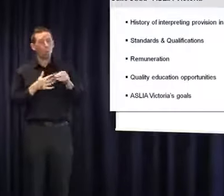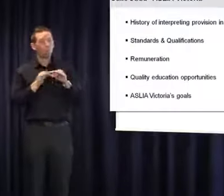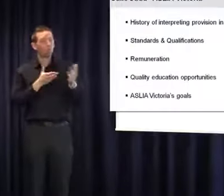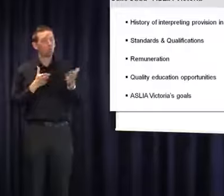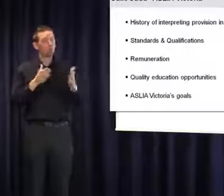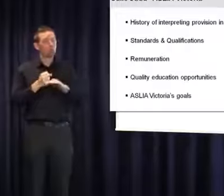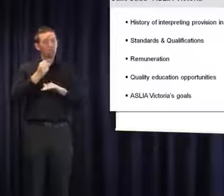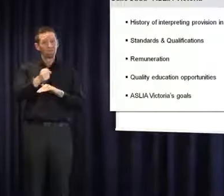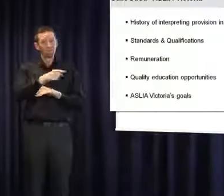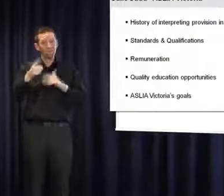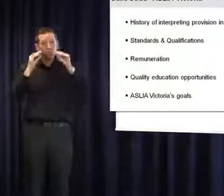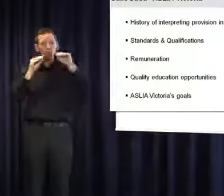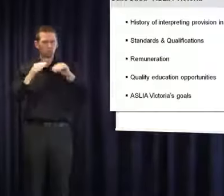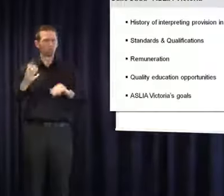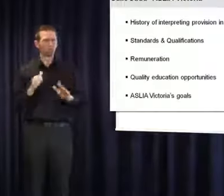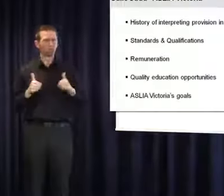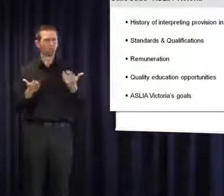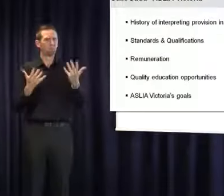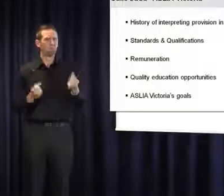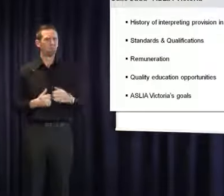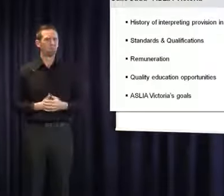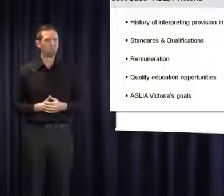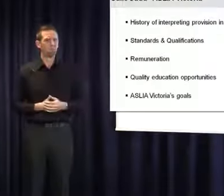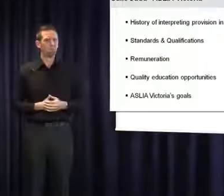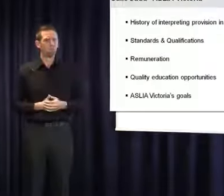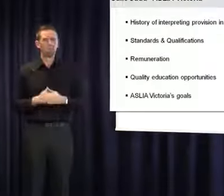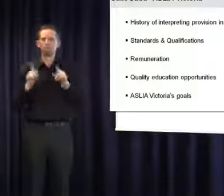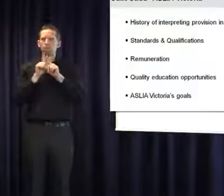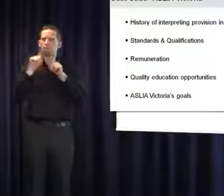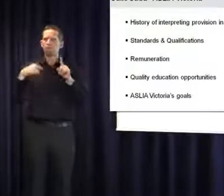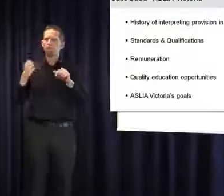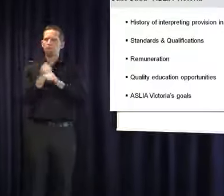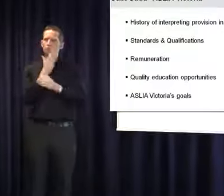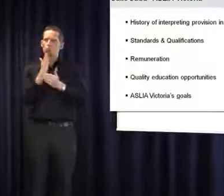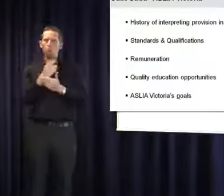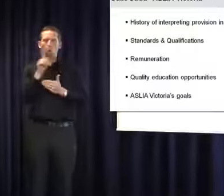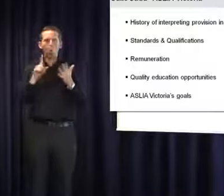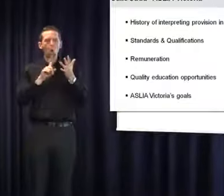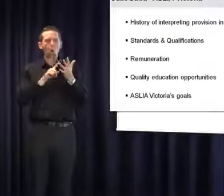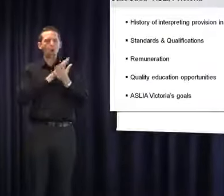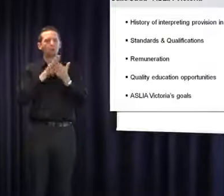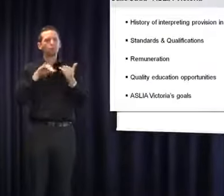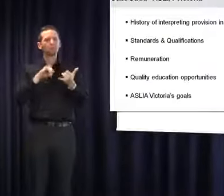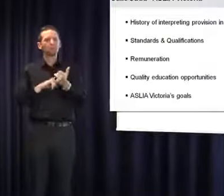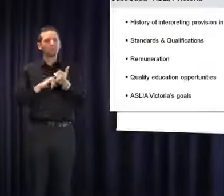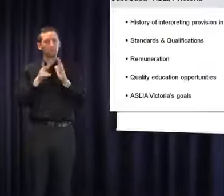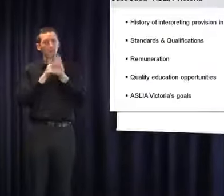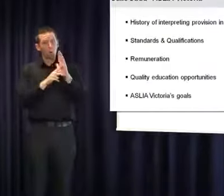are provided. We need to also ensure that occupational health and safety policies are